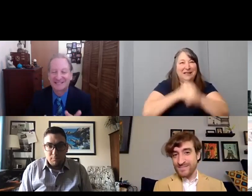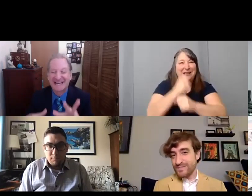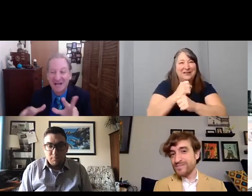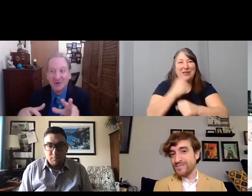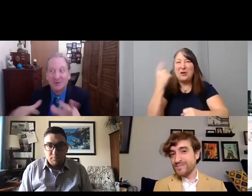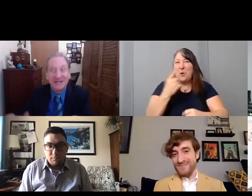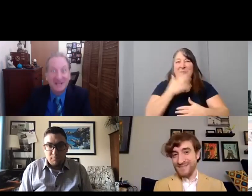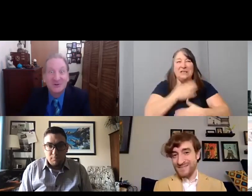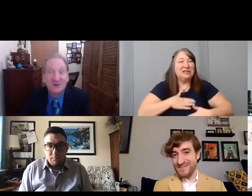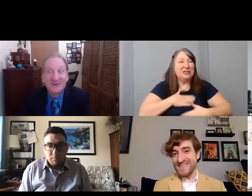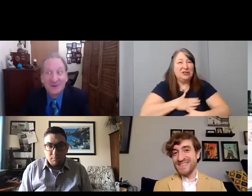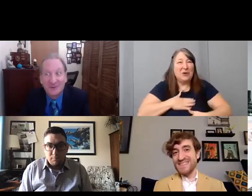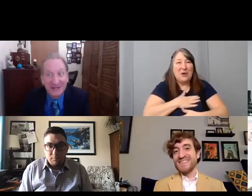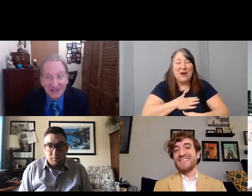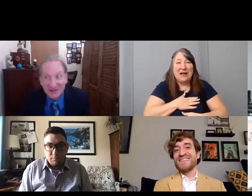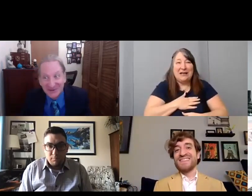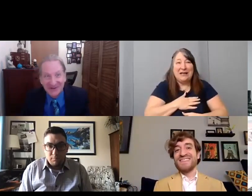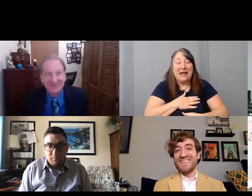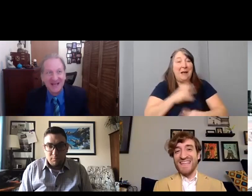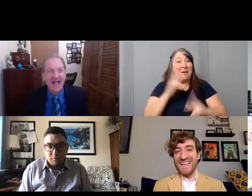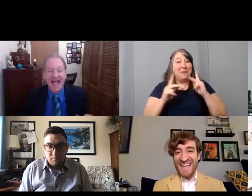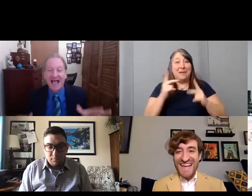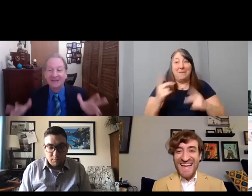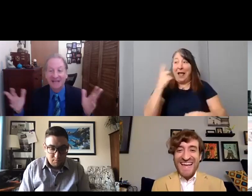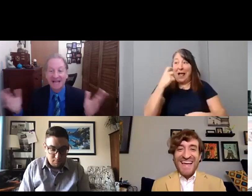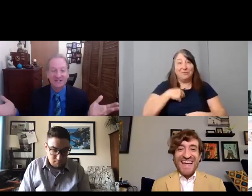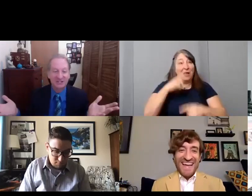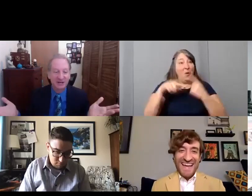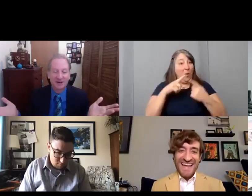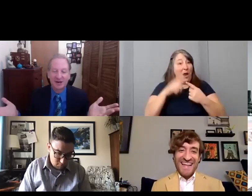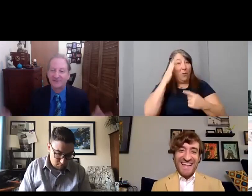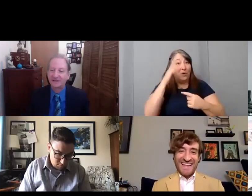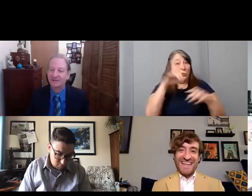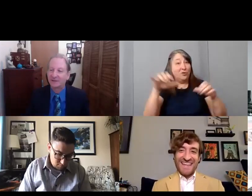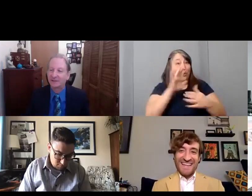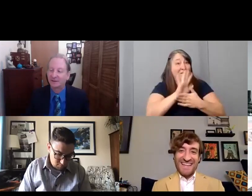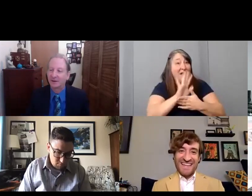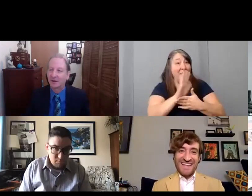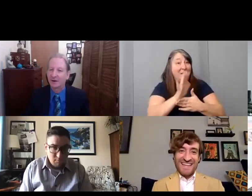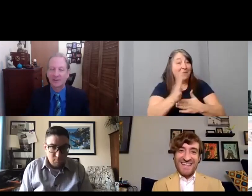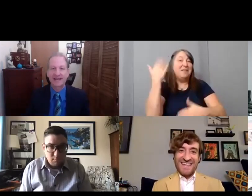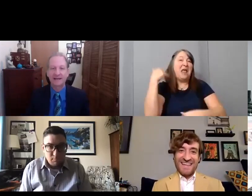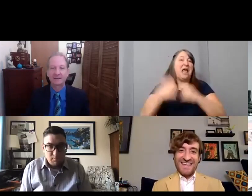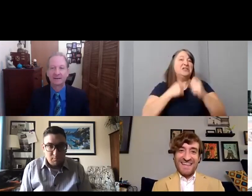"When are you going to do a film? When are you going to do a film?' And last year I finally went, OK